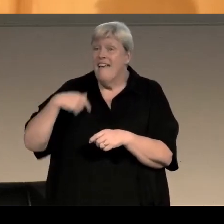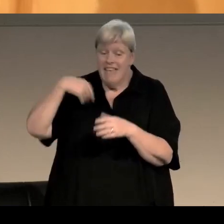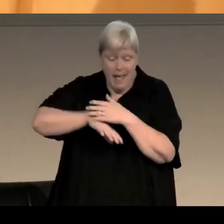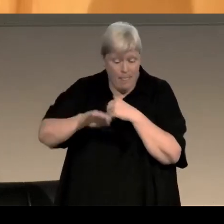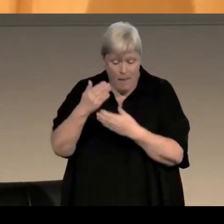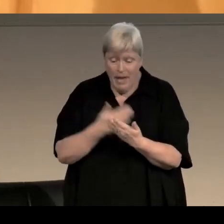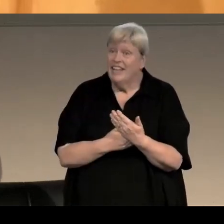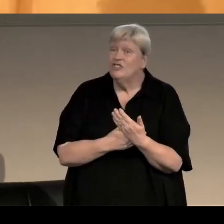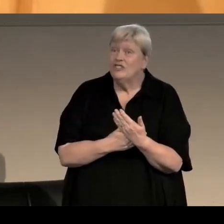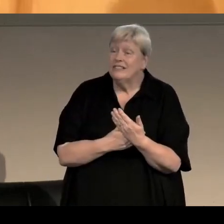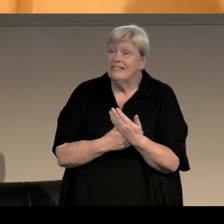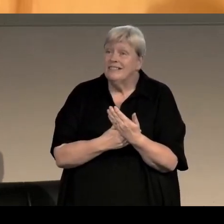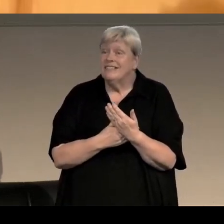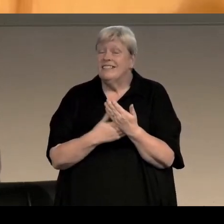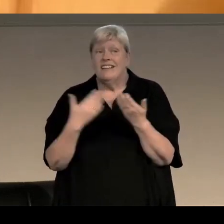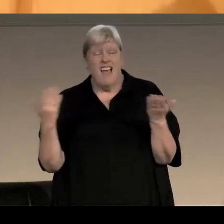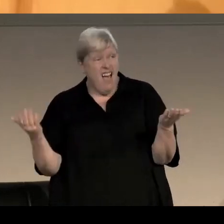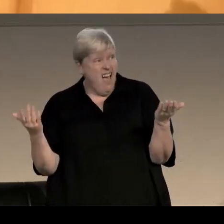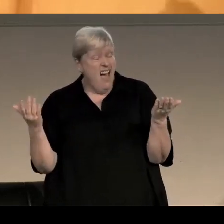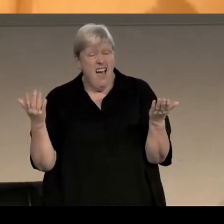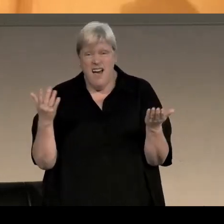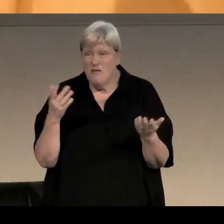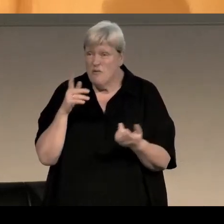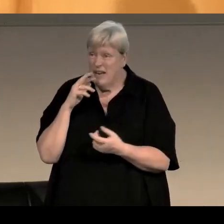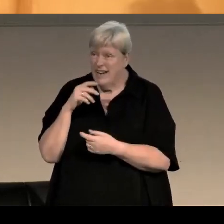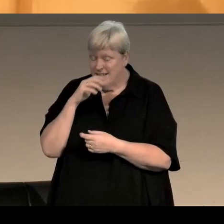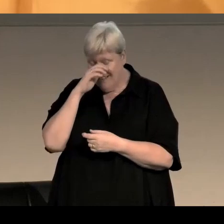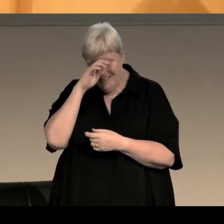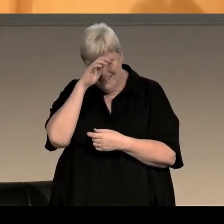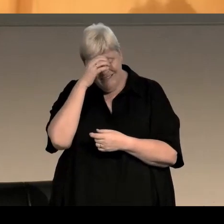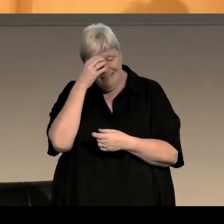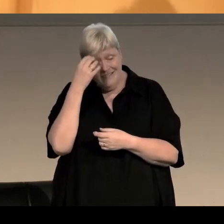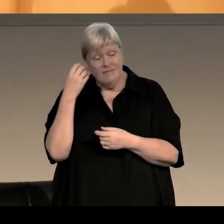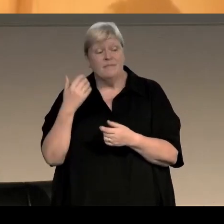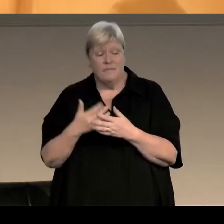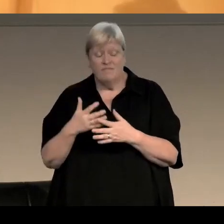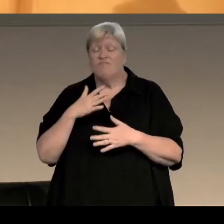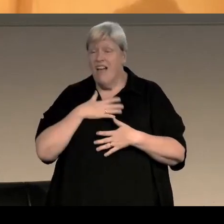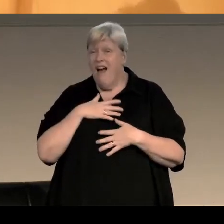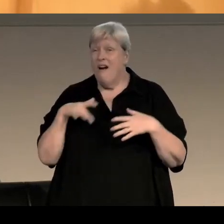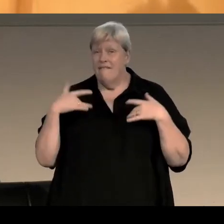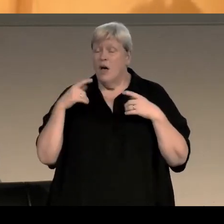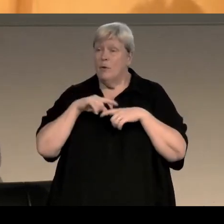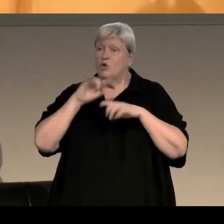and not in some quaint way of "Oh look at the working people!" Just an absolutely heartfelt "this is how we live."